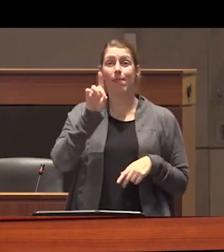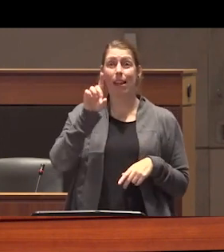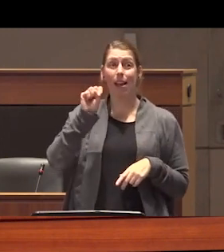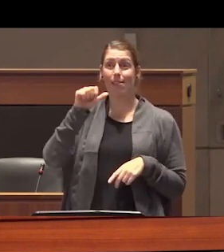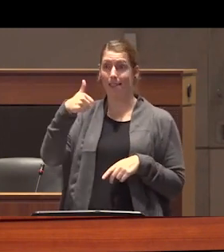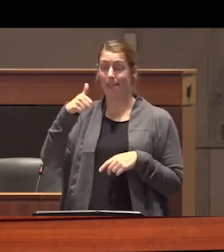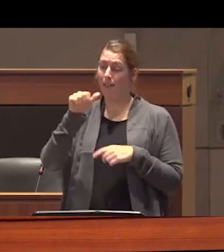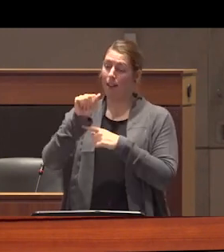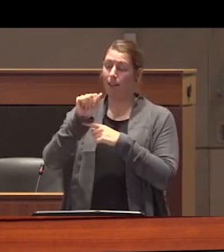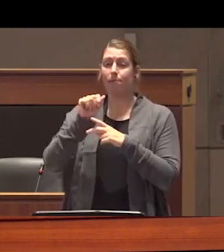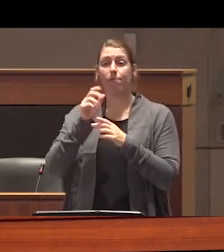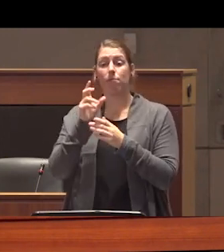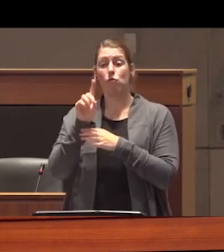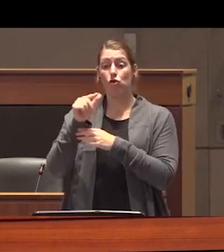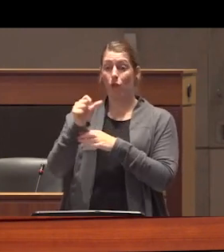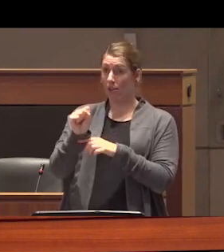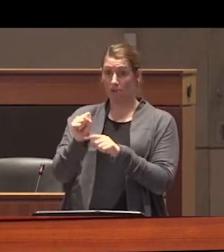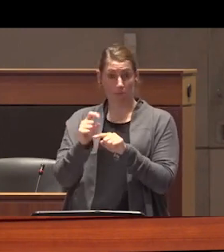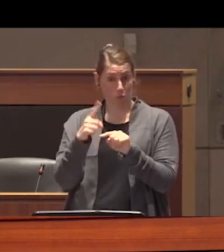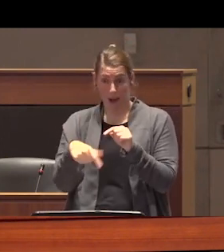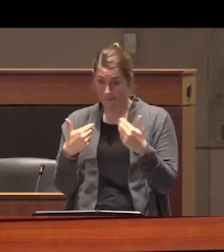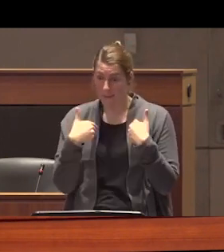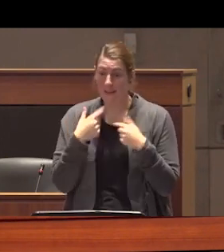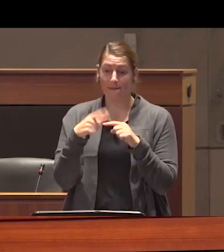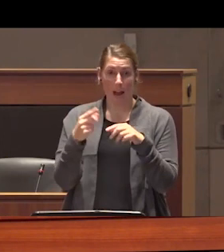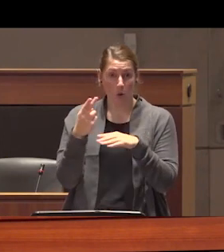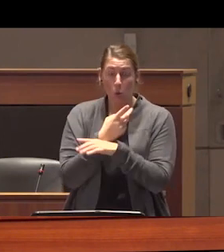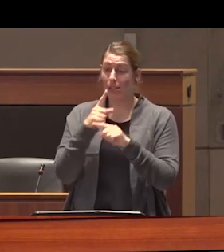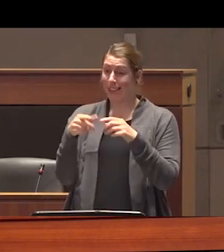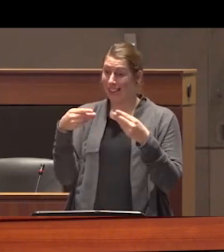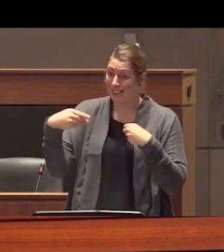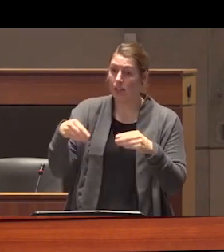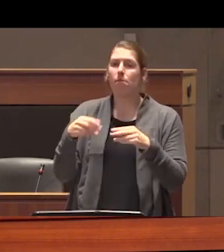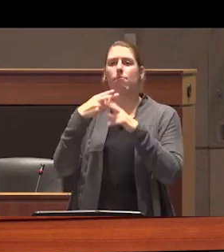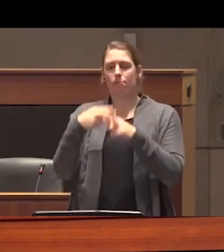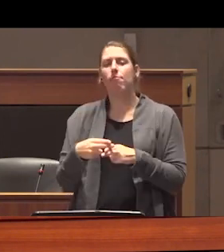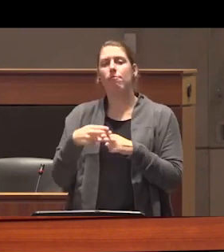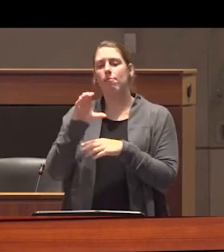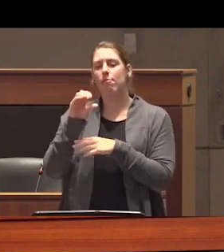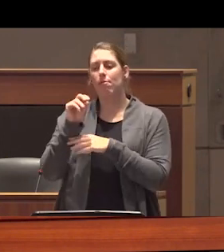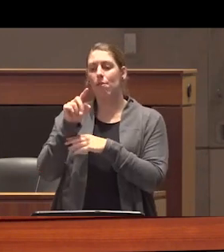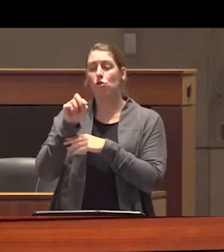drugs that people are prohibited from possessing and so on are referred to as Controlled Substances